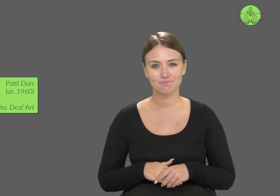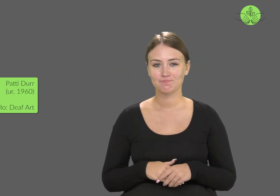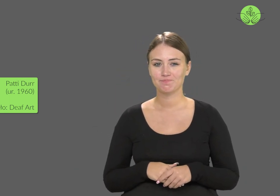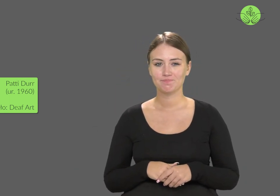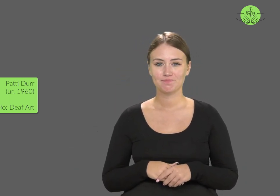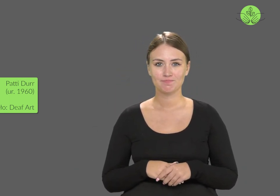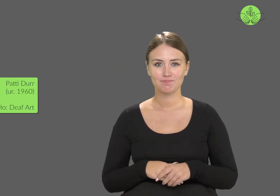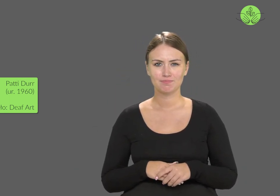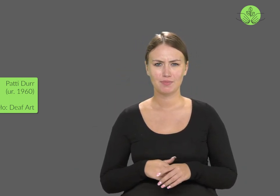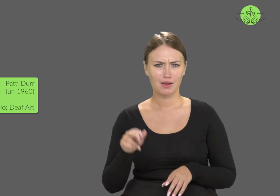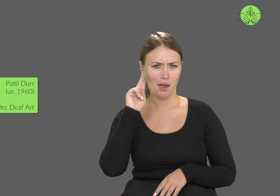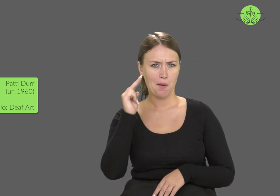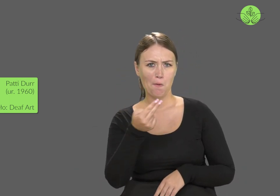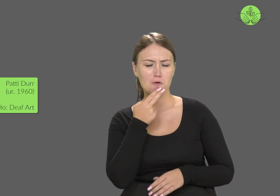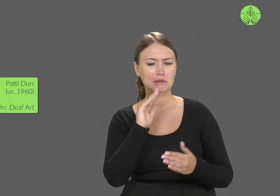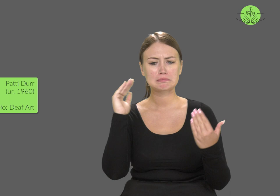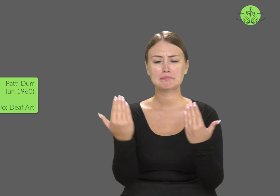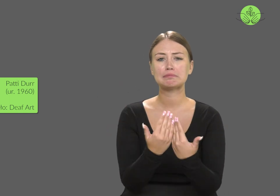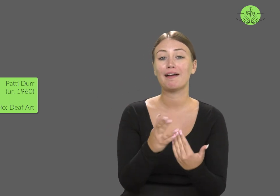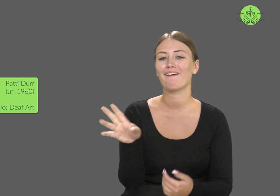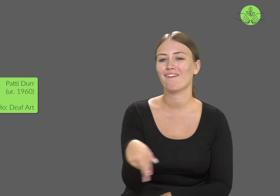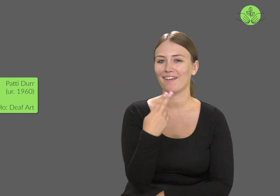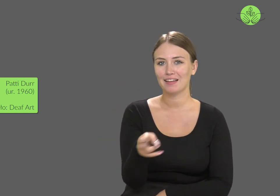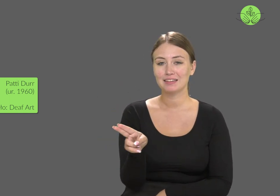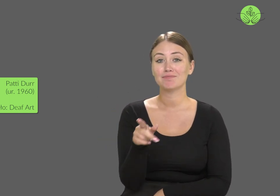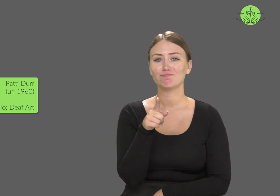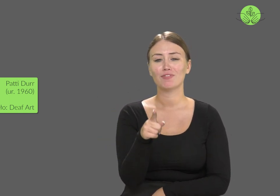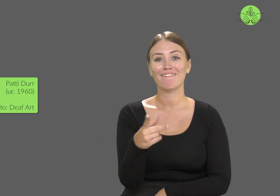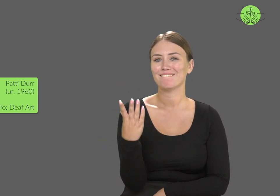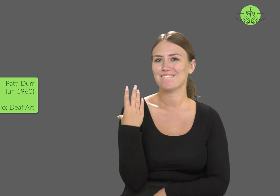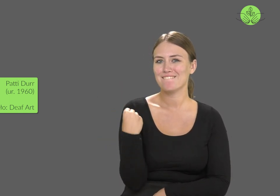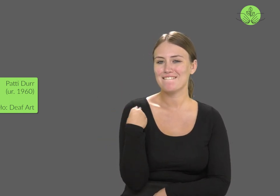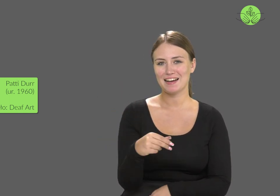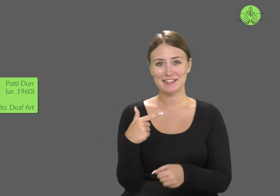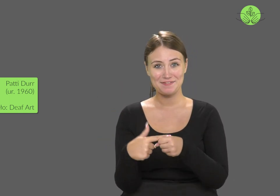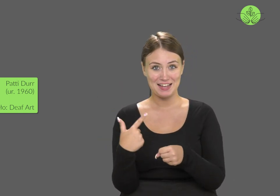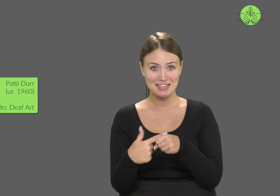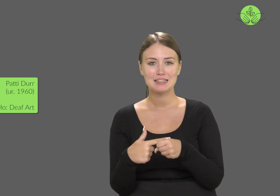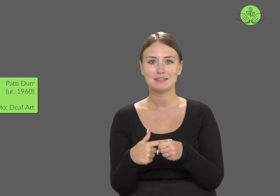She only met deaf people when she was 20 years old,